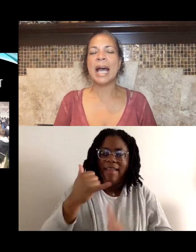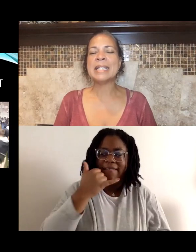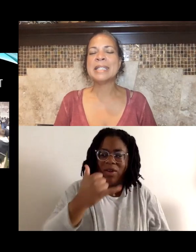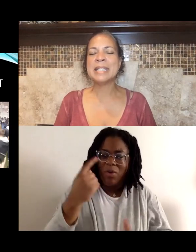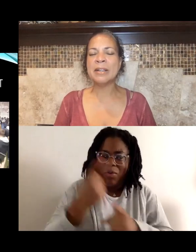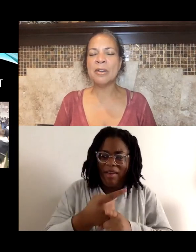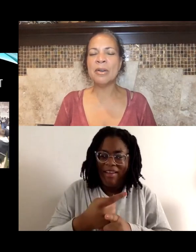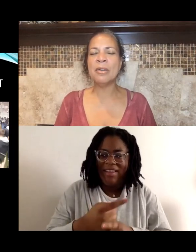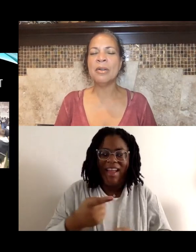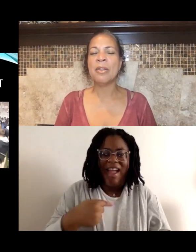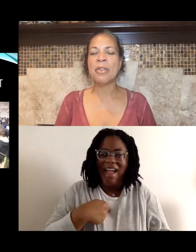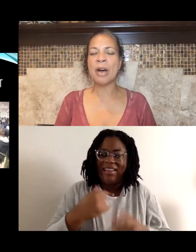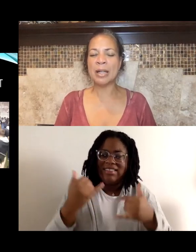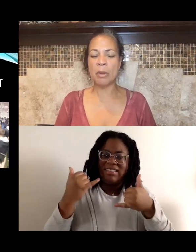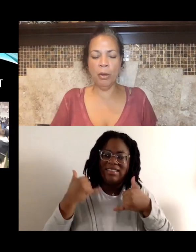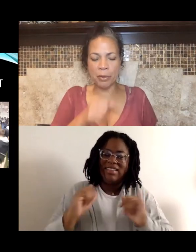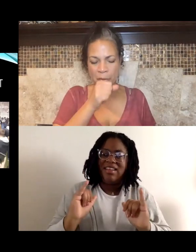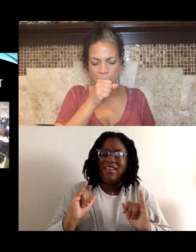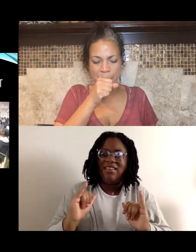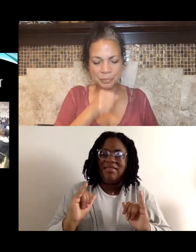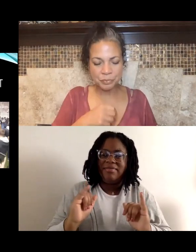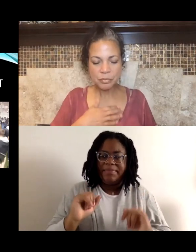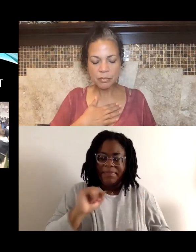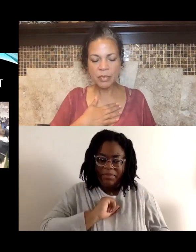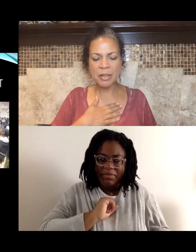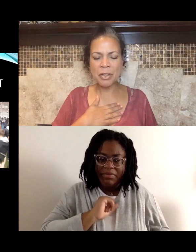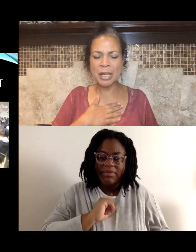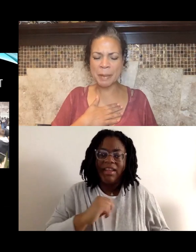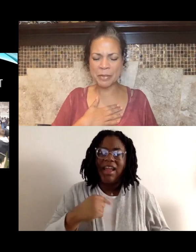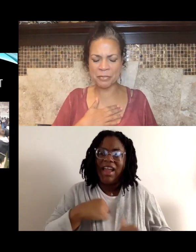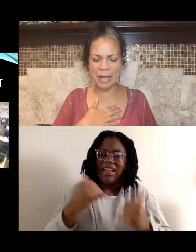I still thought (coughing) thought about the fact,